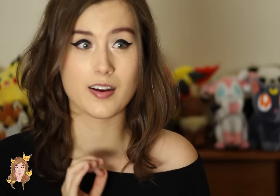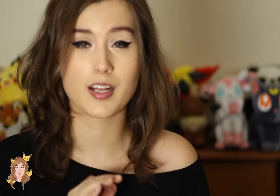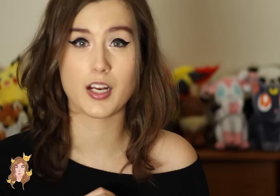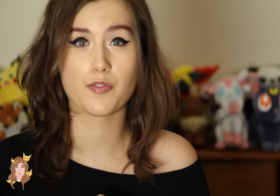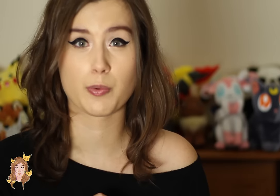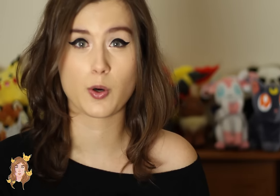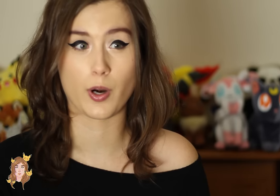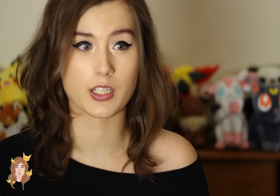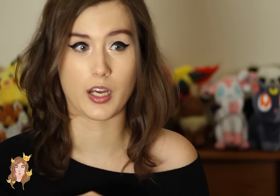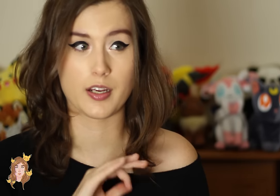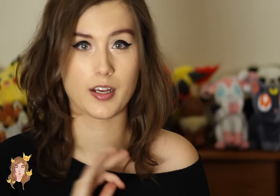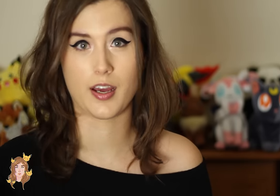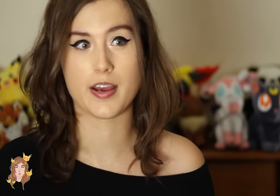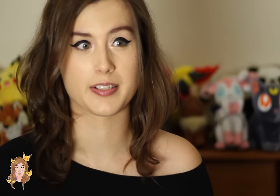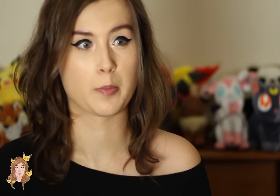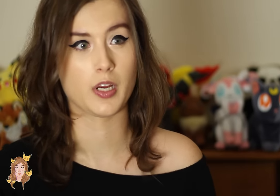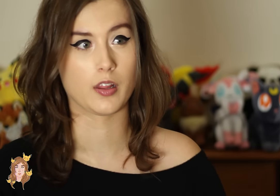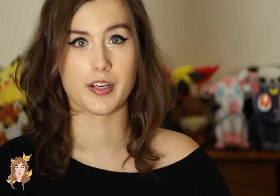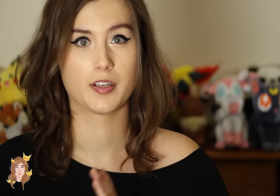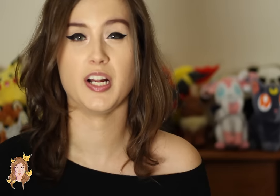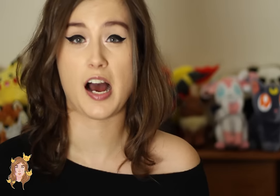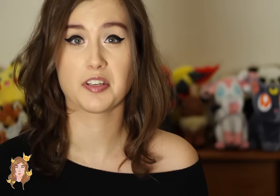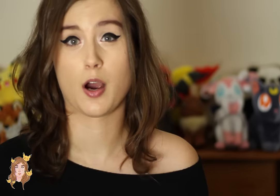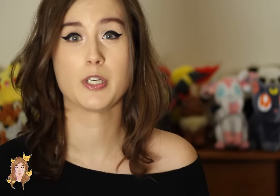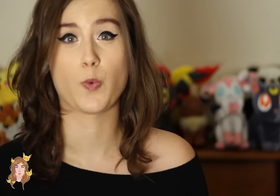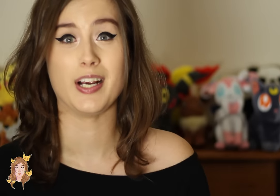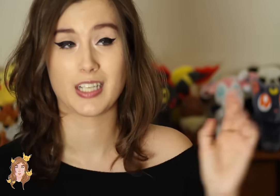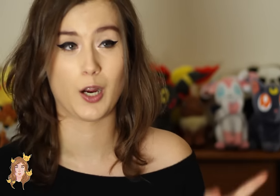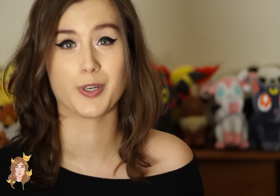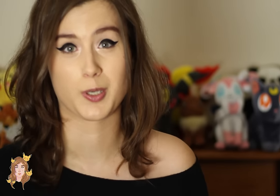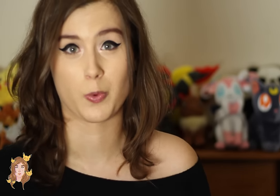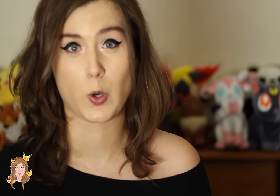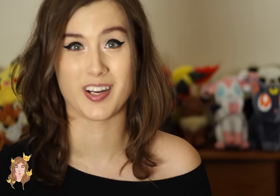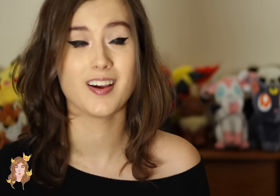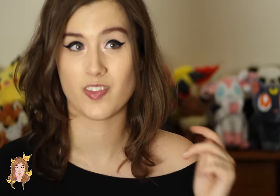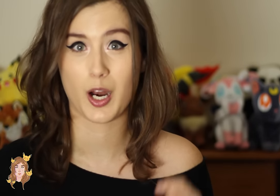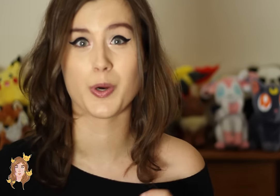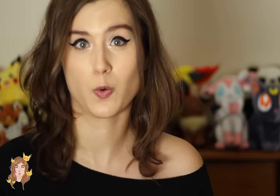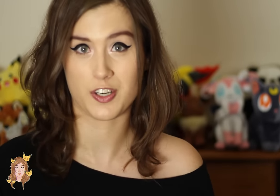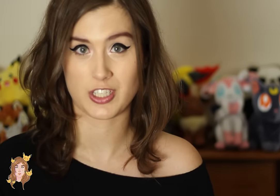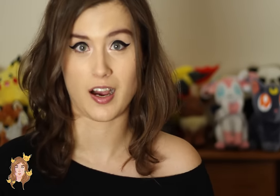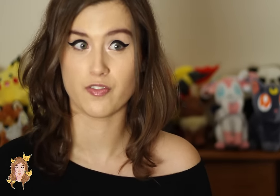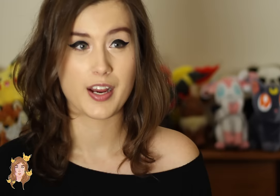I set it up to record it, like, ASAP, like - You didn’t have to tell me twice. I went to go record it and then I went to watch it live.